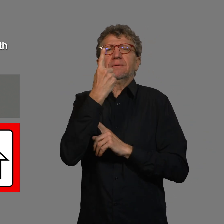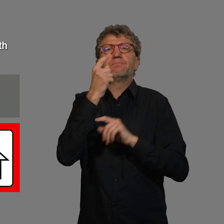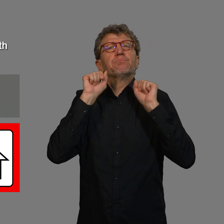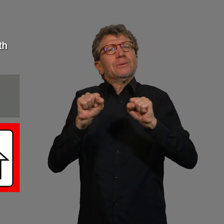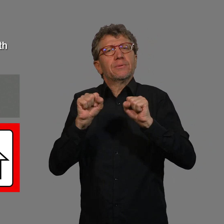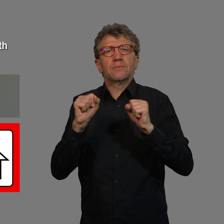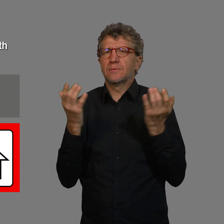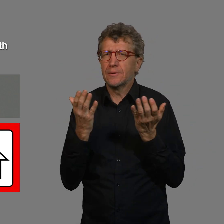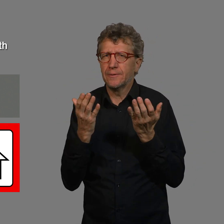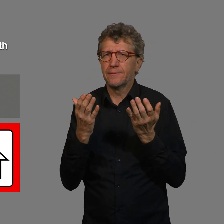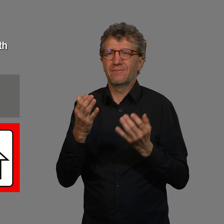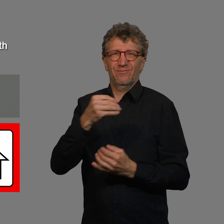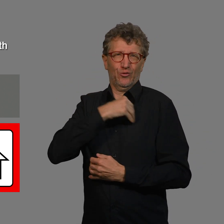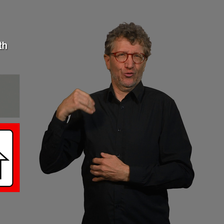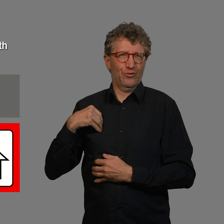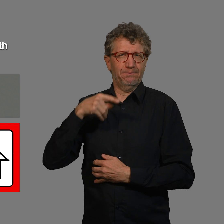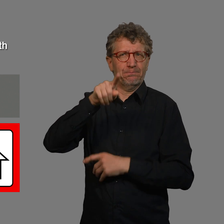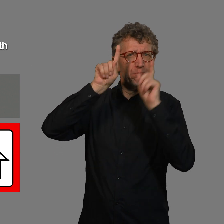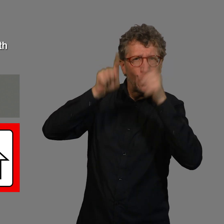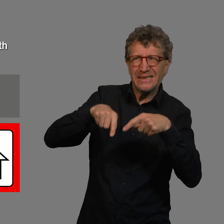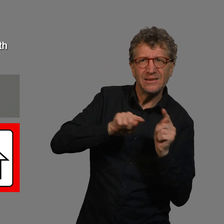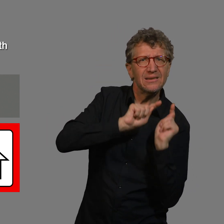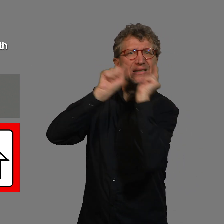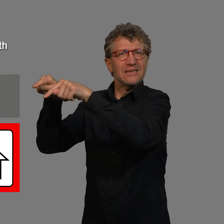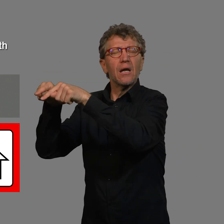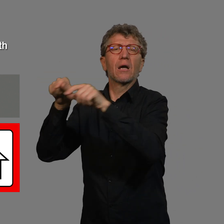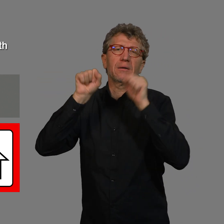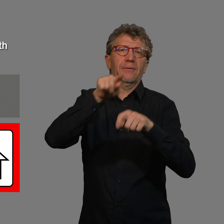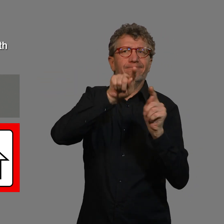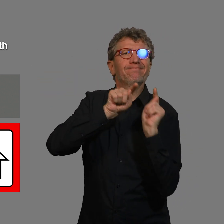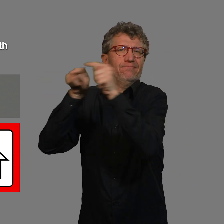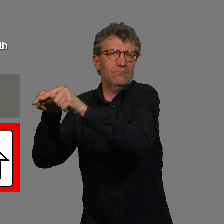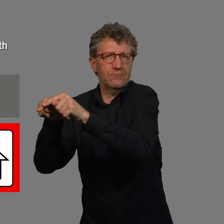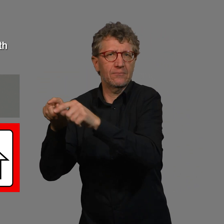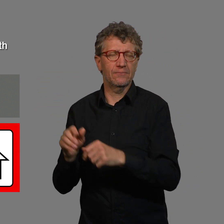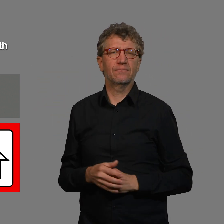The only exception: You have to go to the doctor’s.